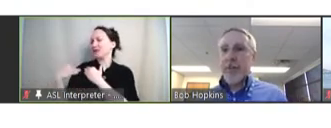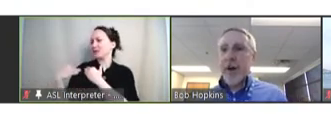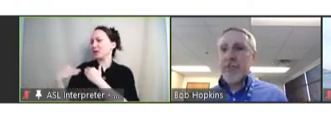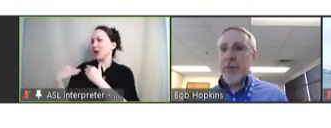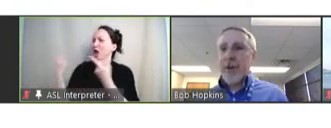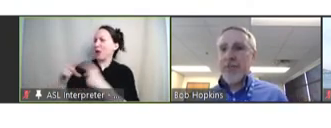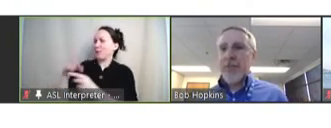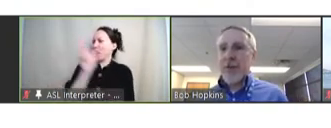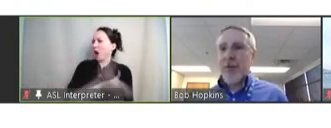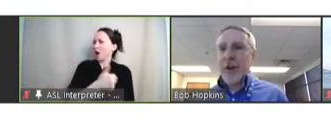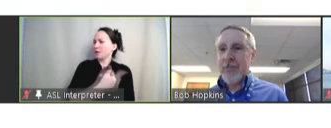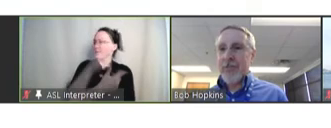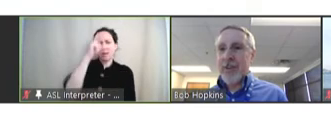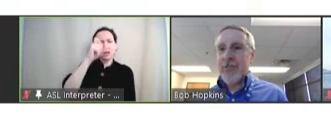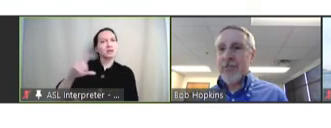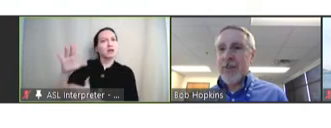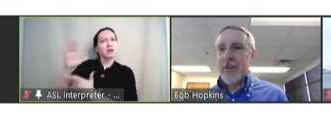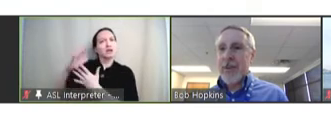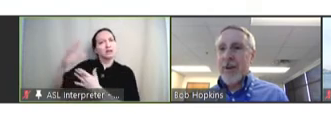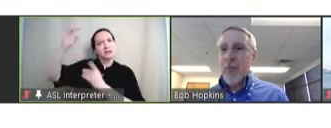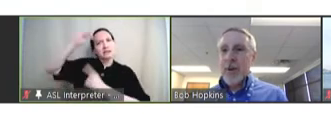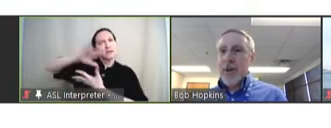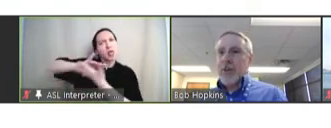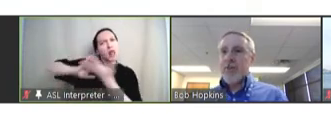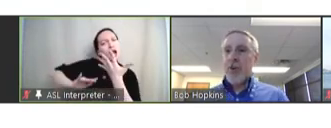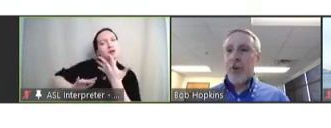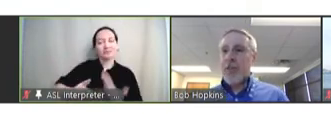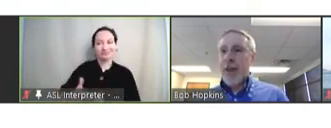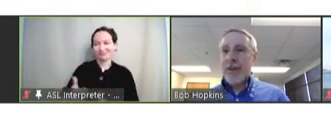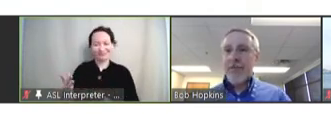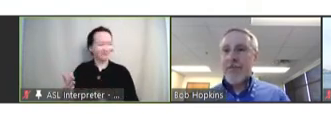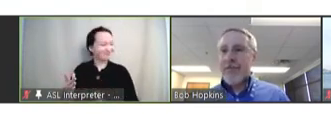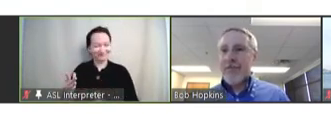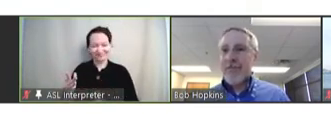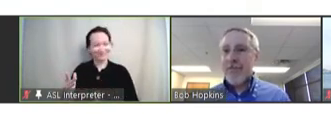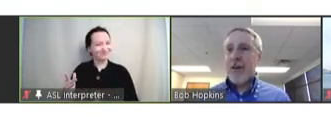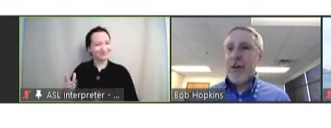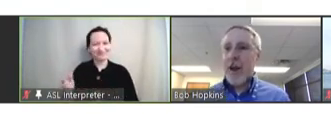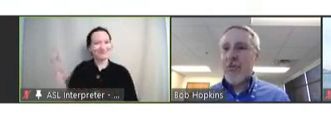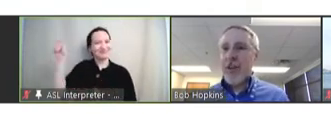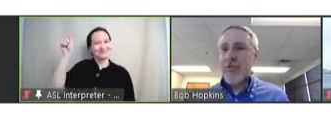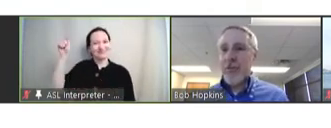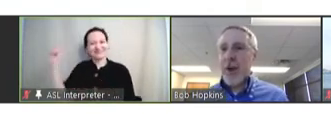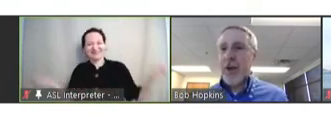hospital, because they have chronic diseases." We need to turn that conversation around to